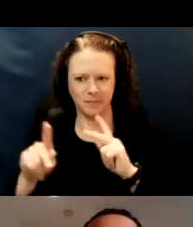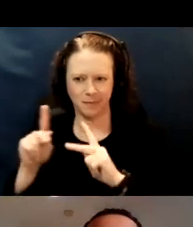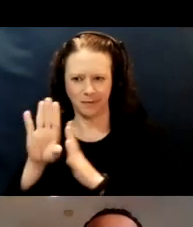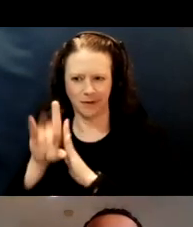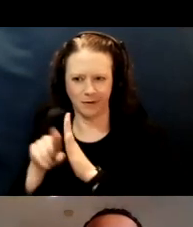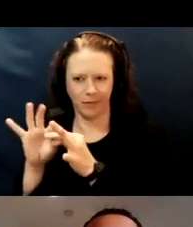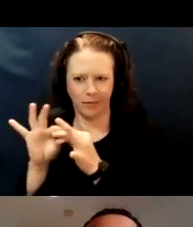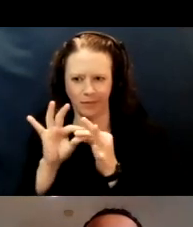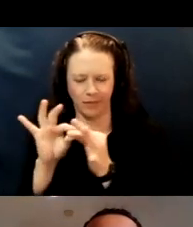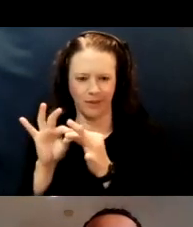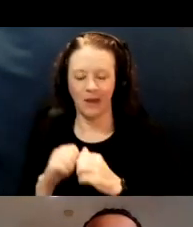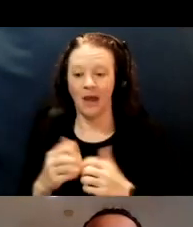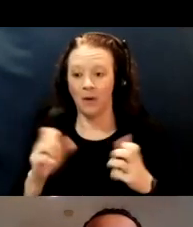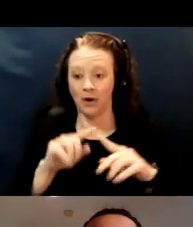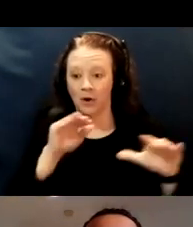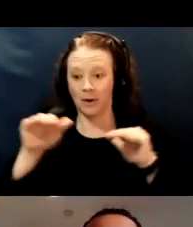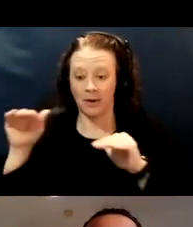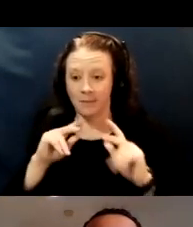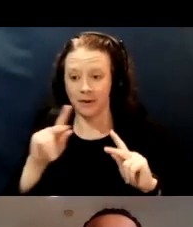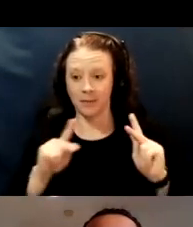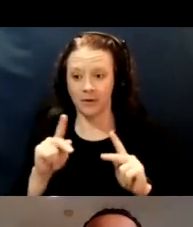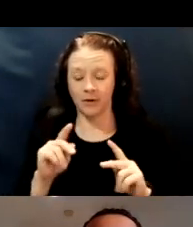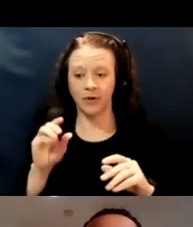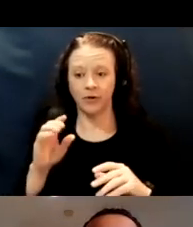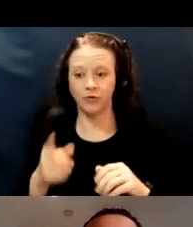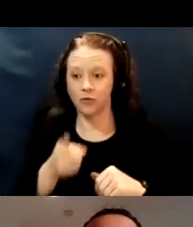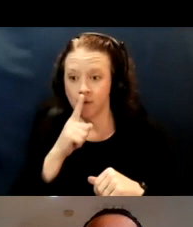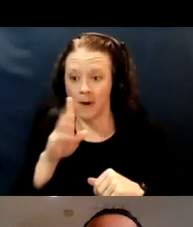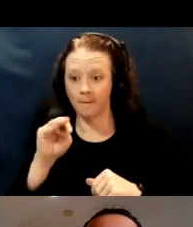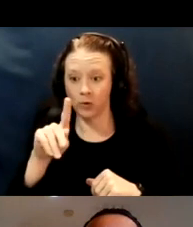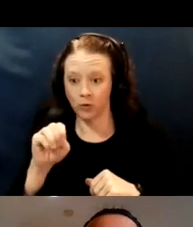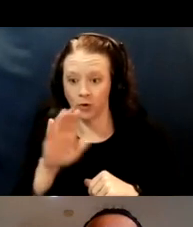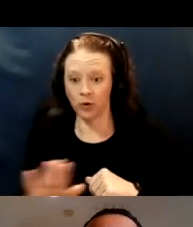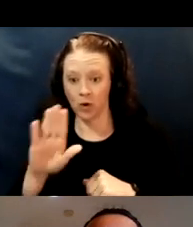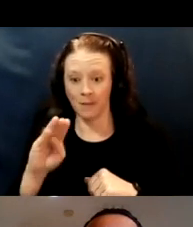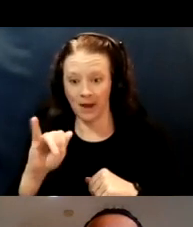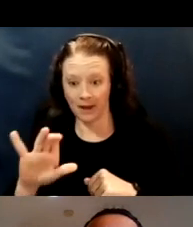I just wanna remind people to mute your mics. Thank you.